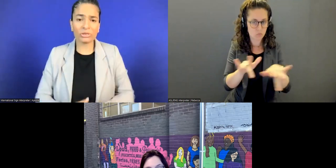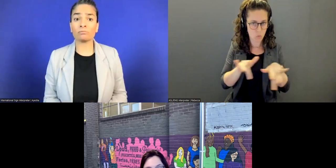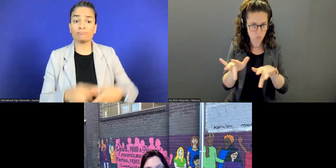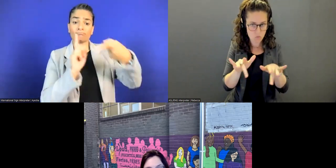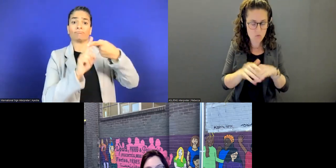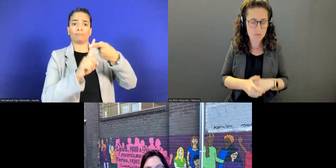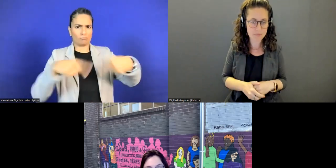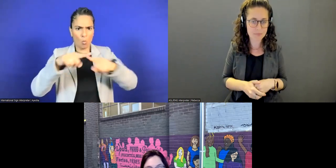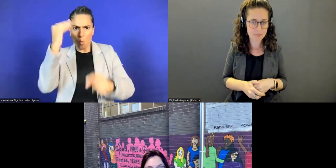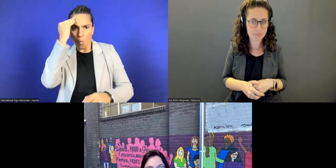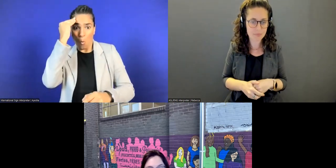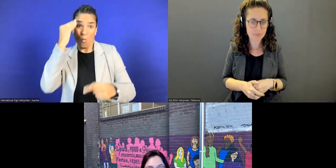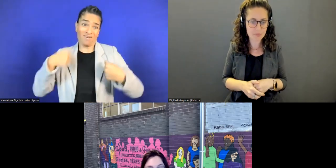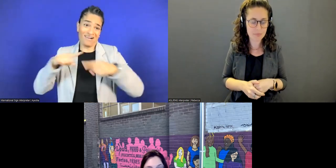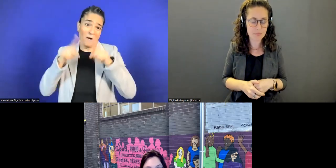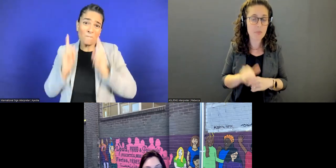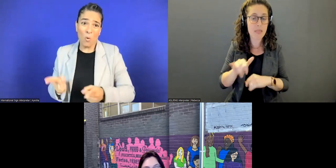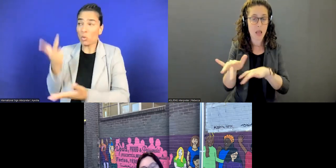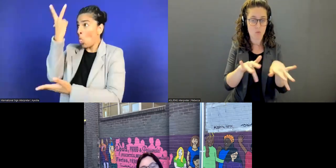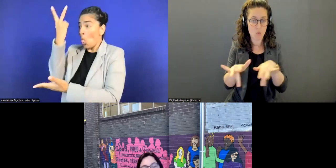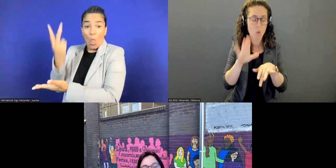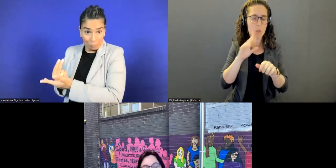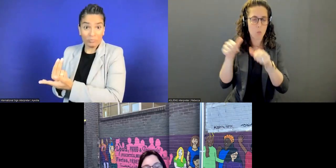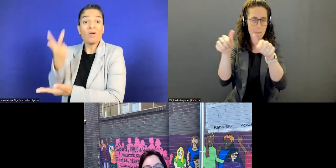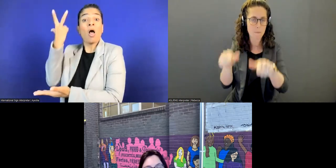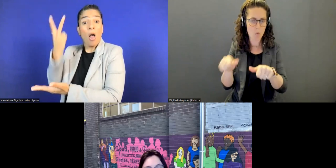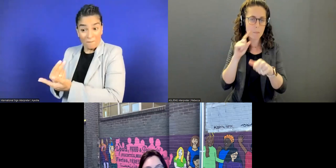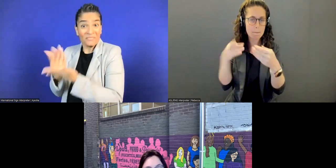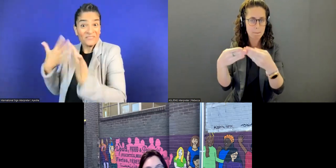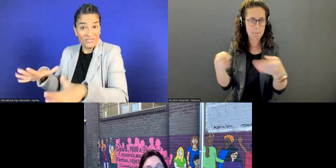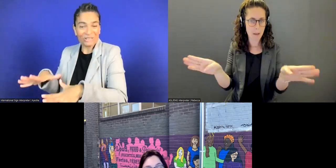make it available publicly by sometime next week.